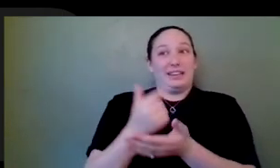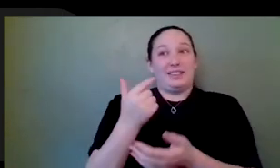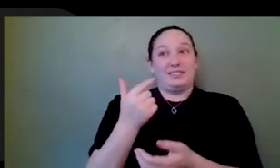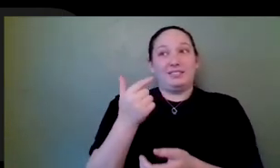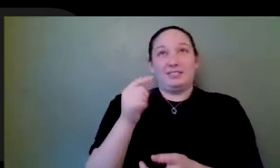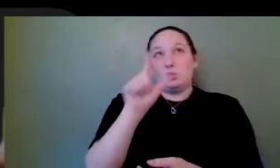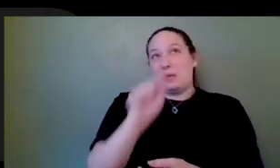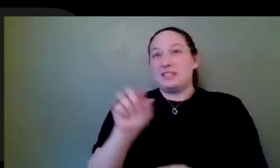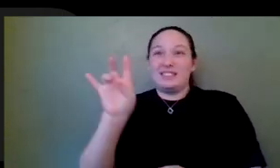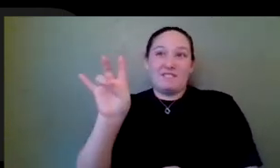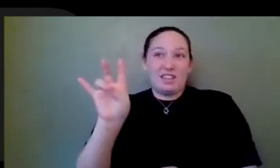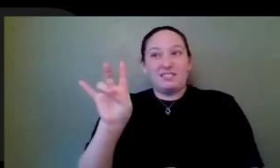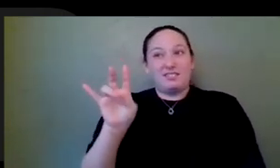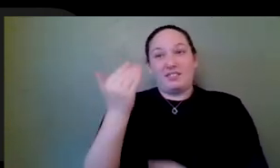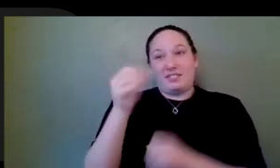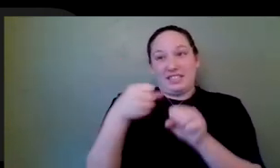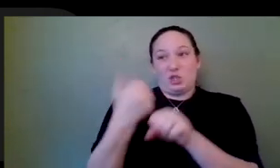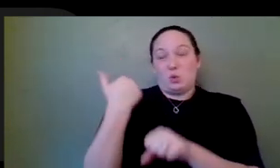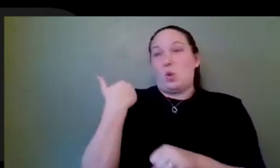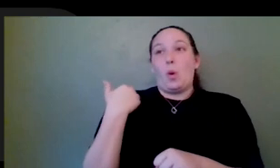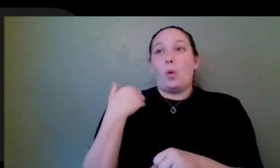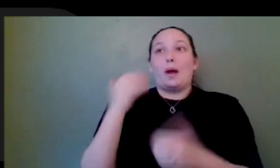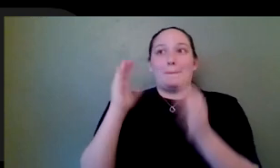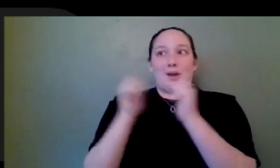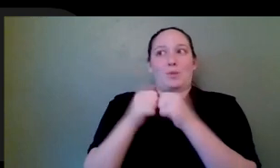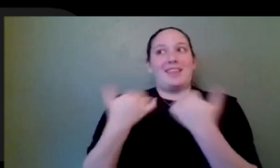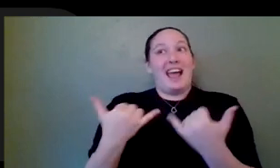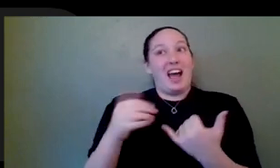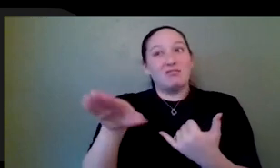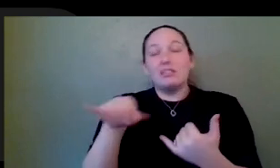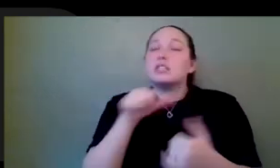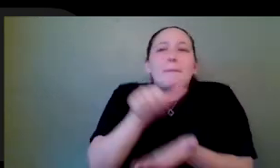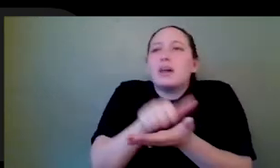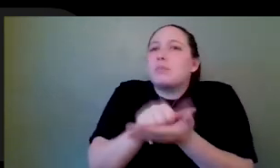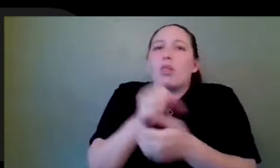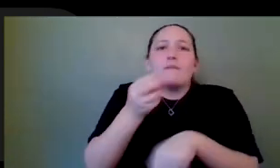Yeah, I'm glad I graduated in 07 versus now. It's not impossible. You still have advantages going to